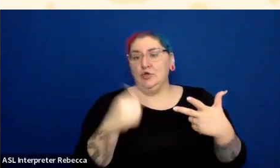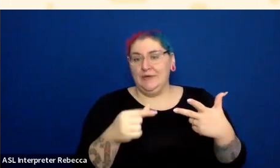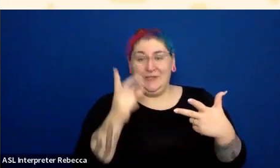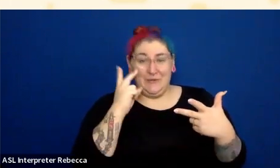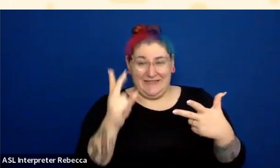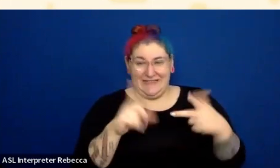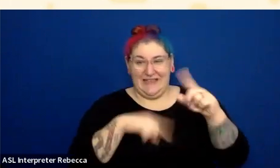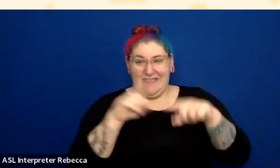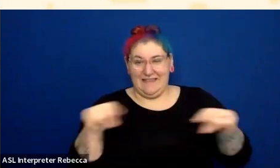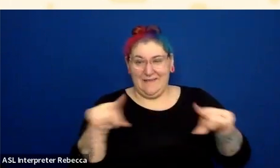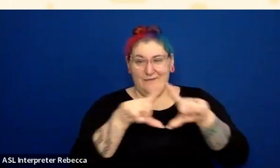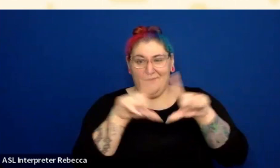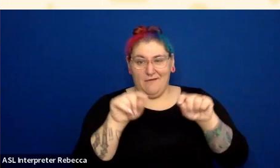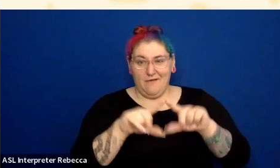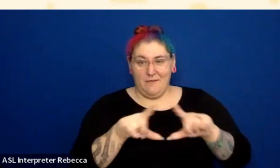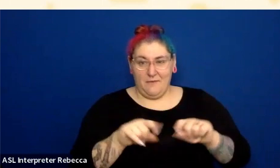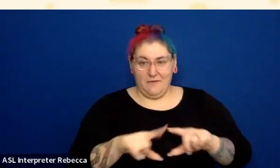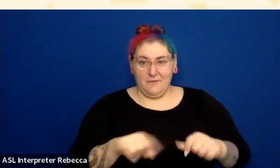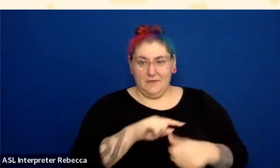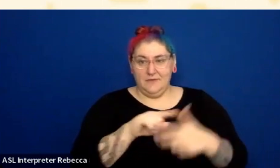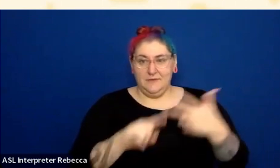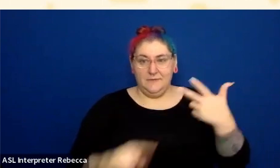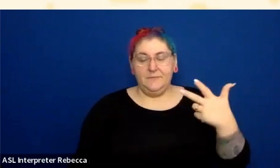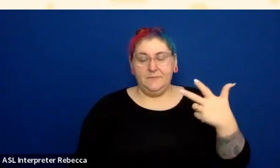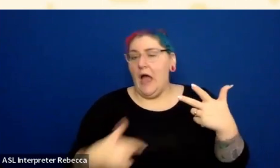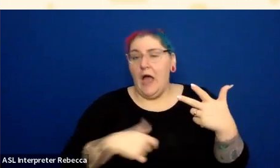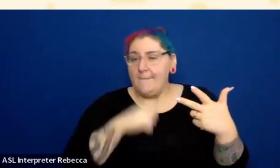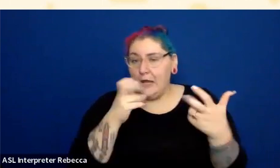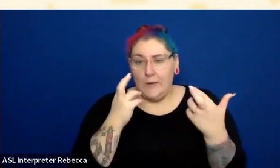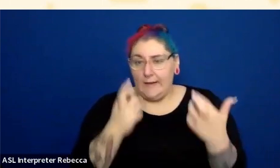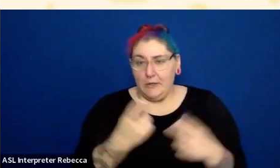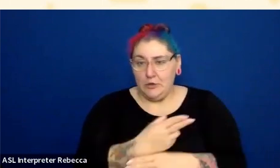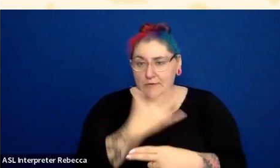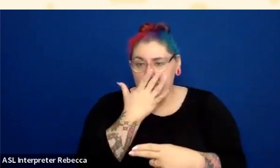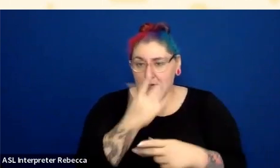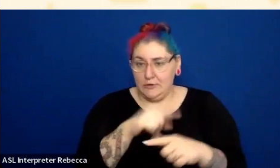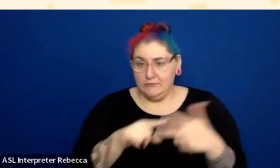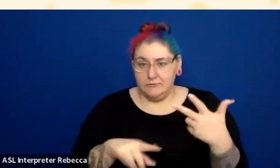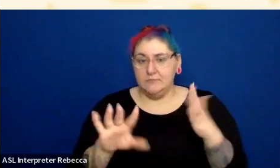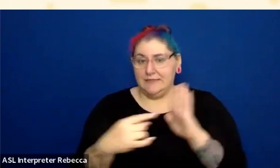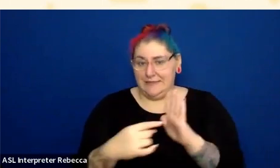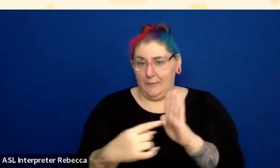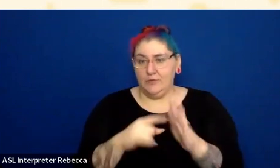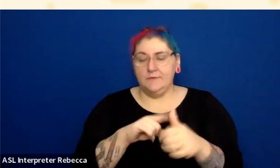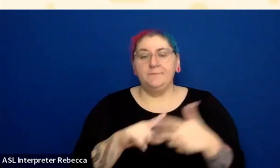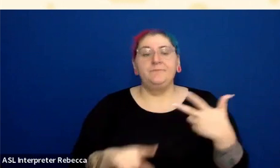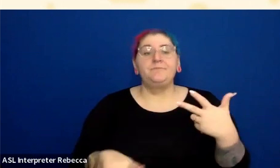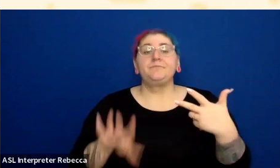It’s just for examples. But if I were to do that, the hover would be fine because there'd be a 3-to-1 difference here.